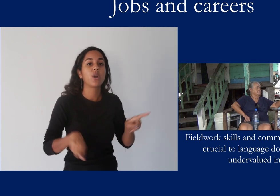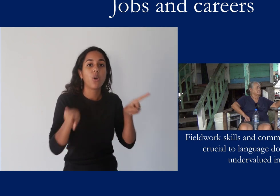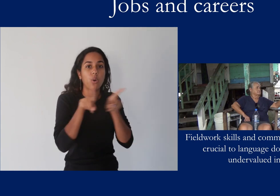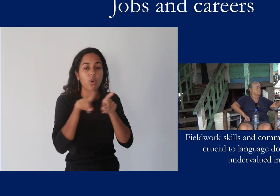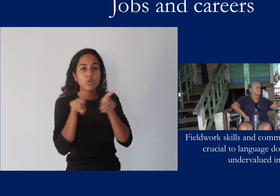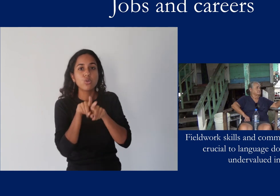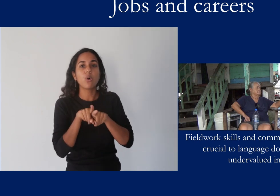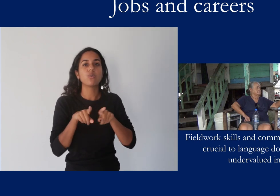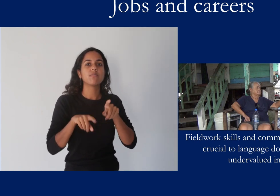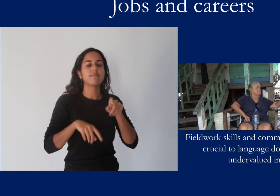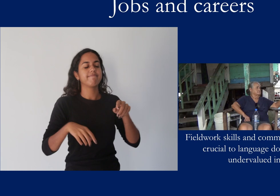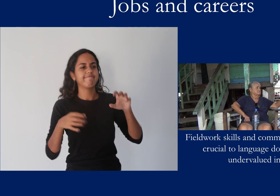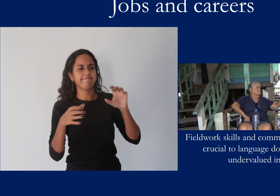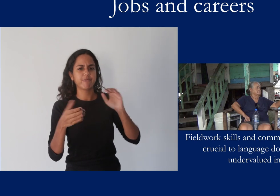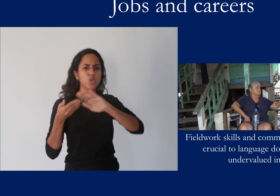as well as the ability to